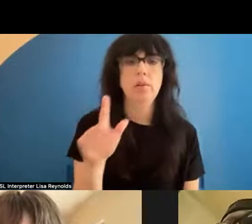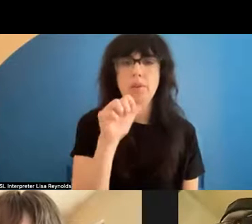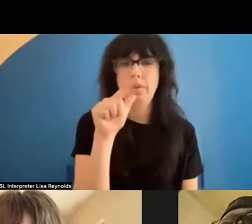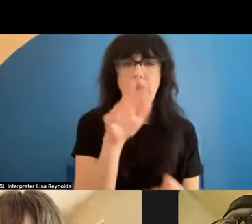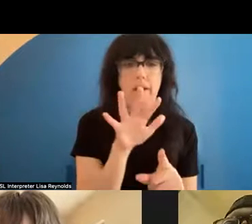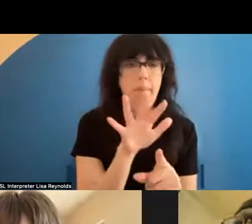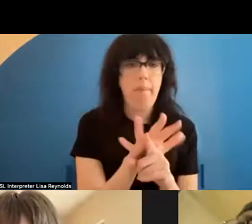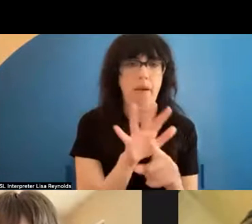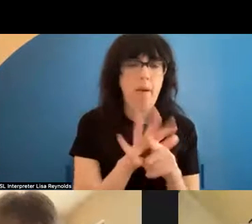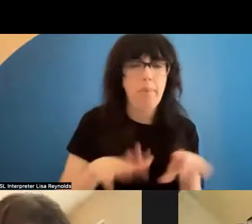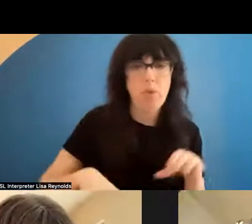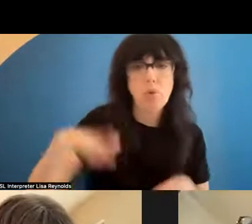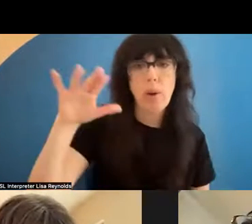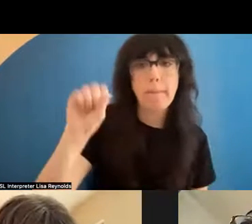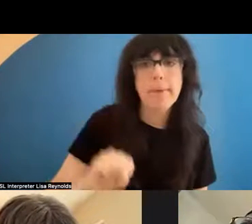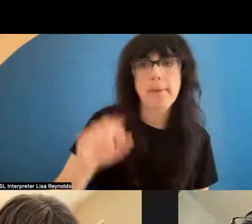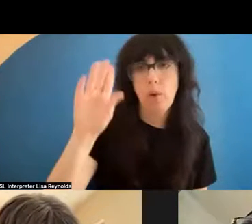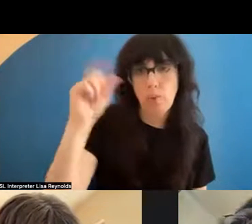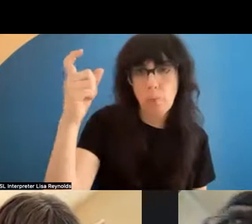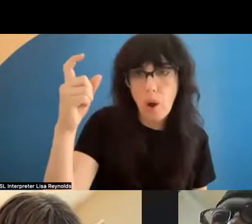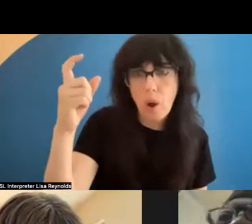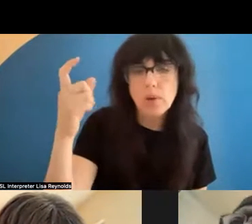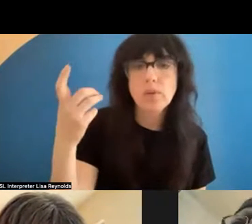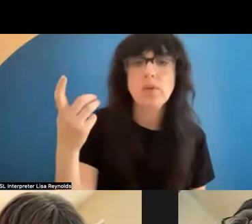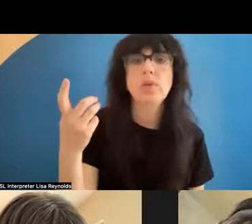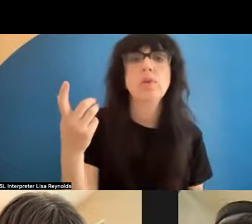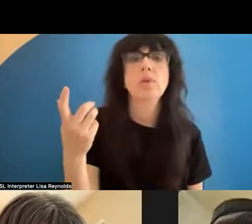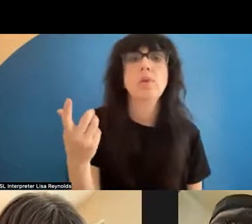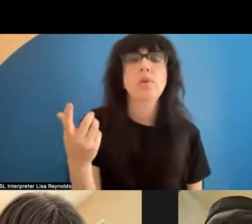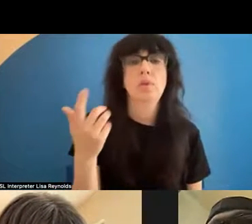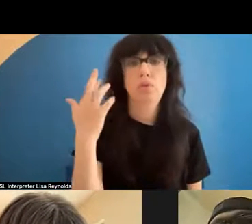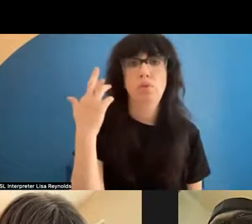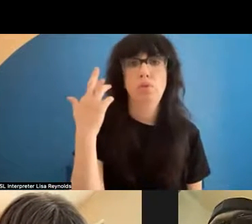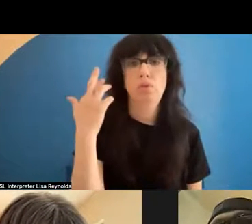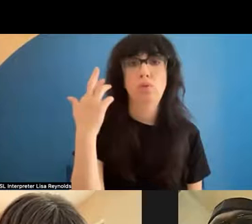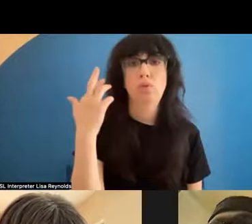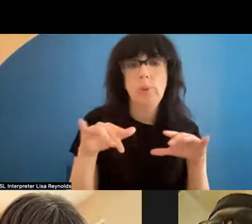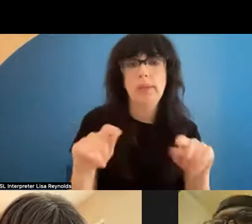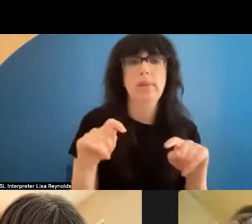popular, and growing up in the south Bronx we basically did it because we couldn't afford toy